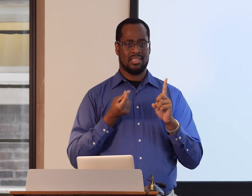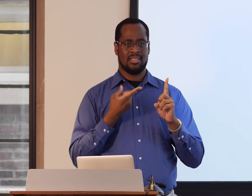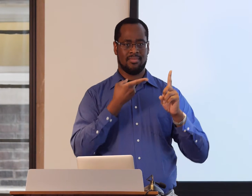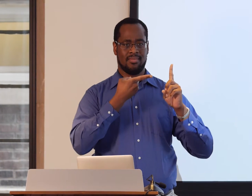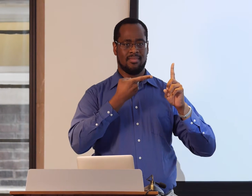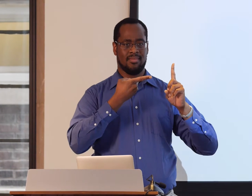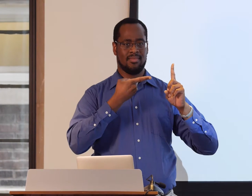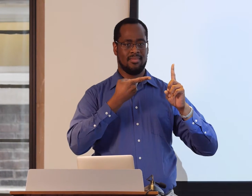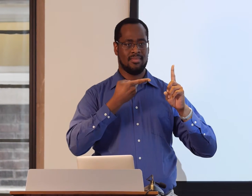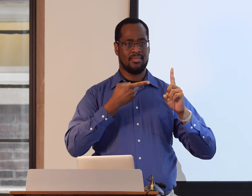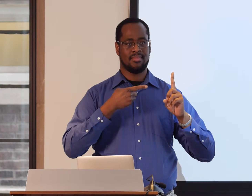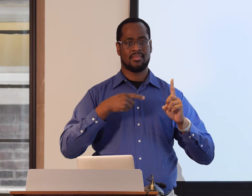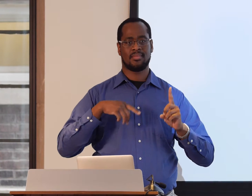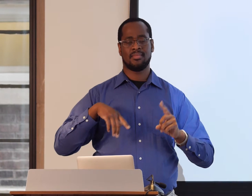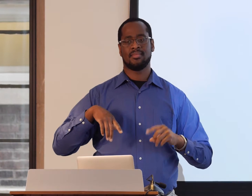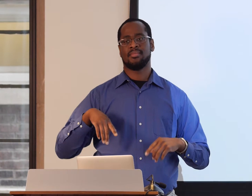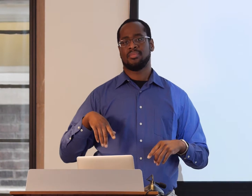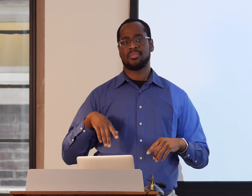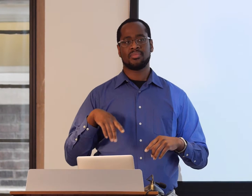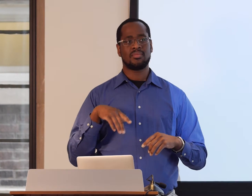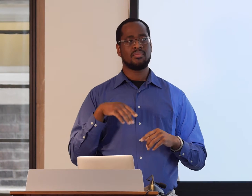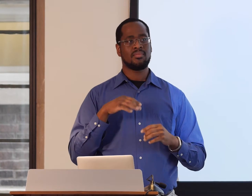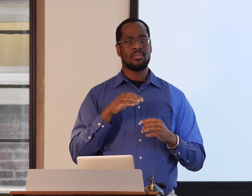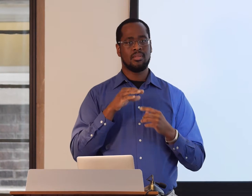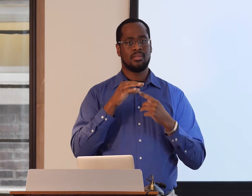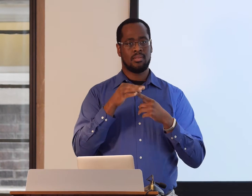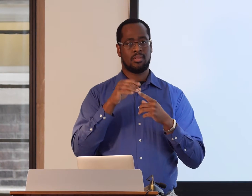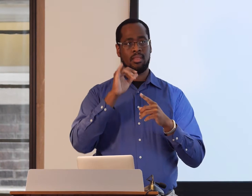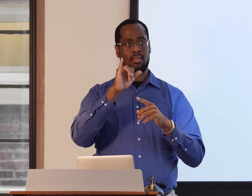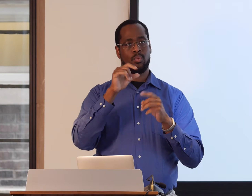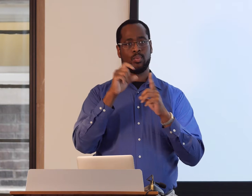What does it mean to be a culturally identify as a Deaf person?